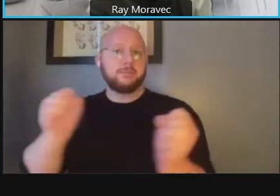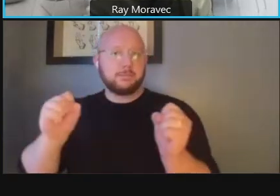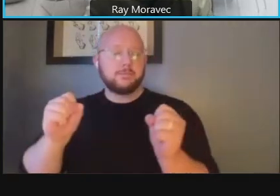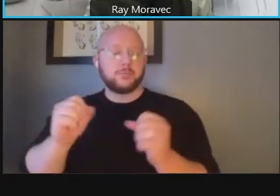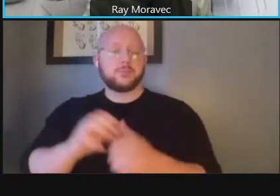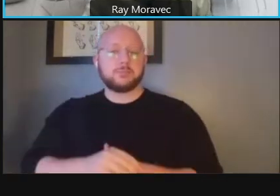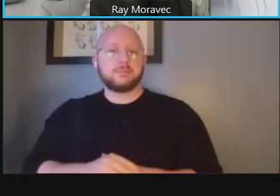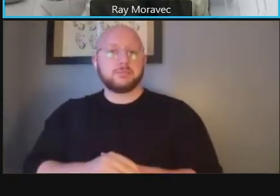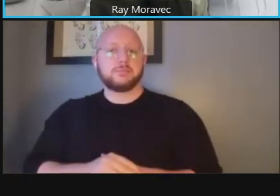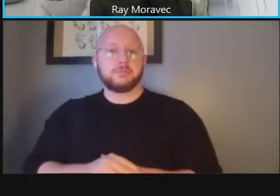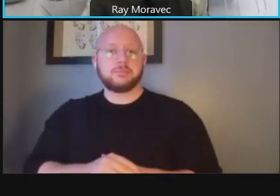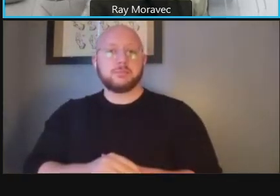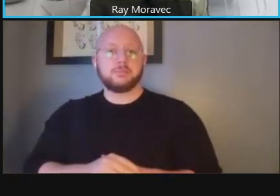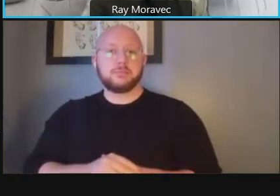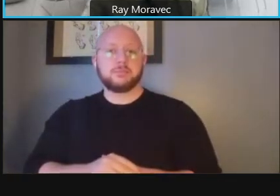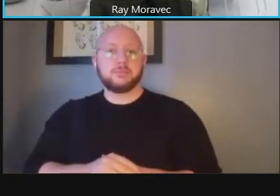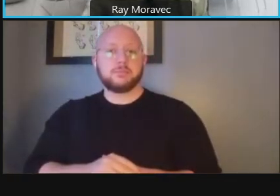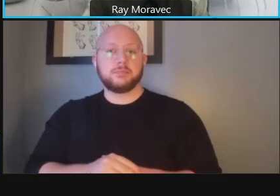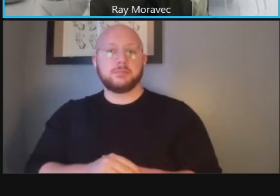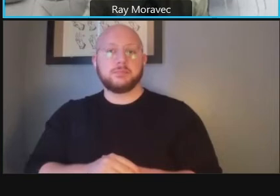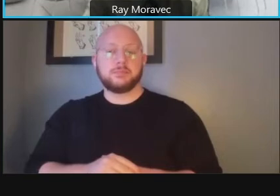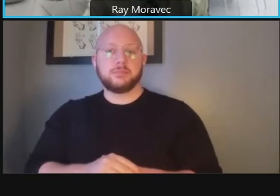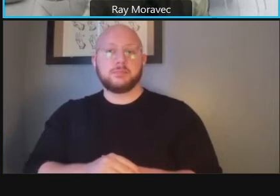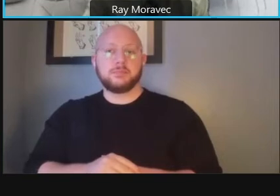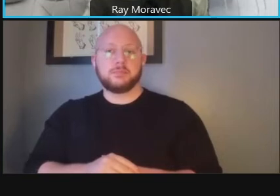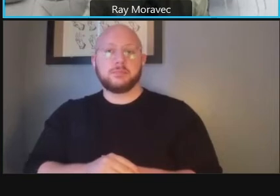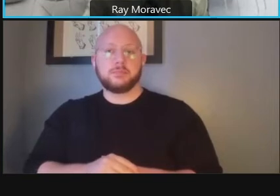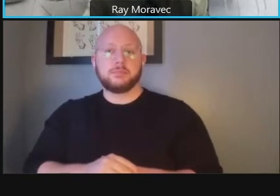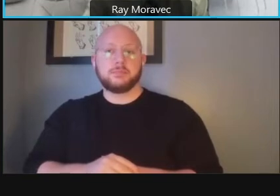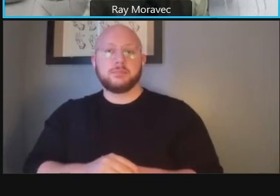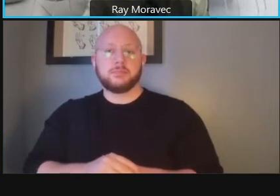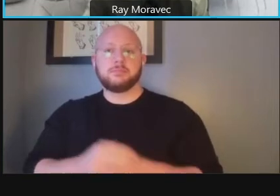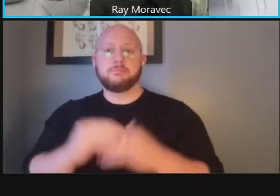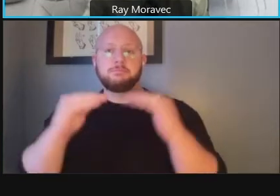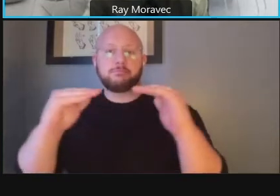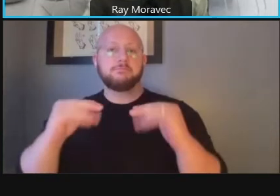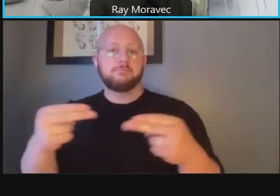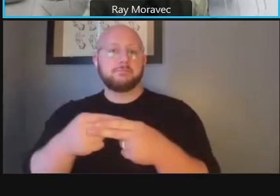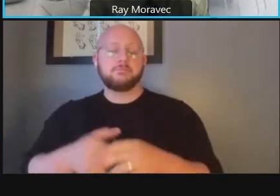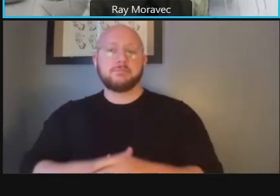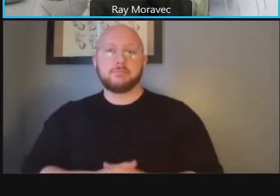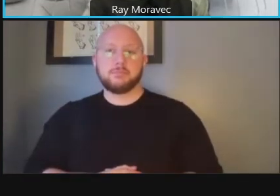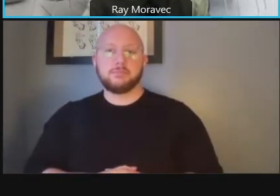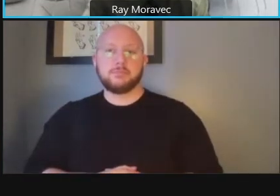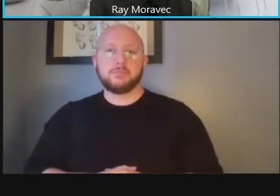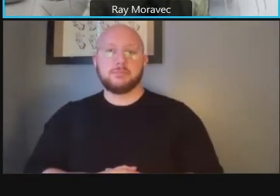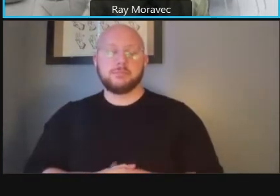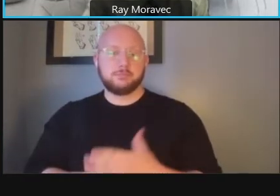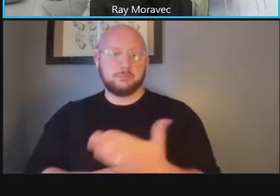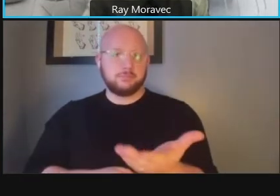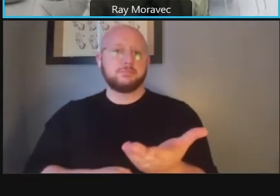of the space and potential conflicts you go to the next slide and here's where you see a couple